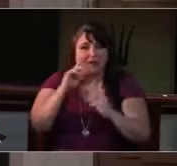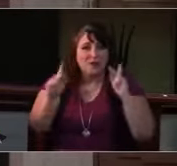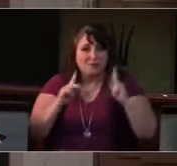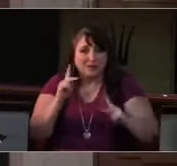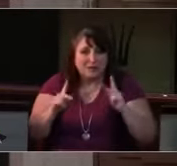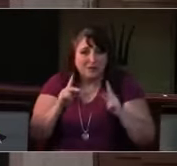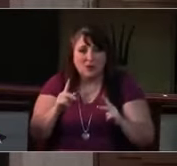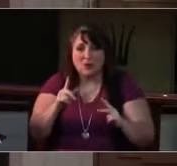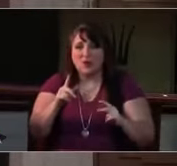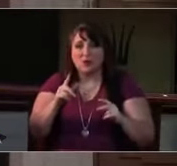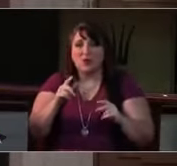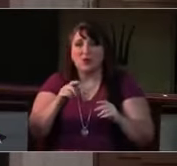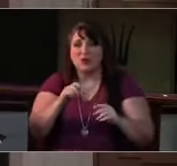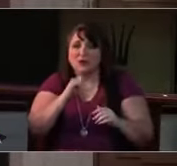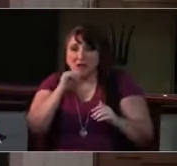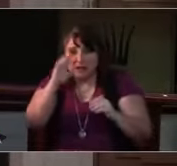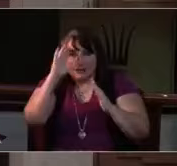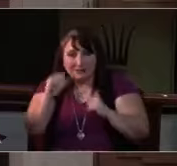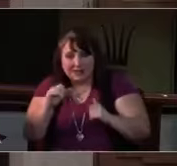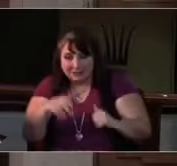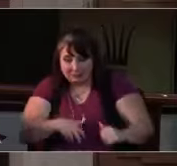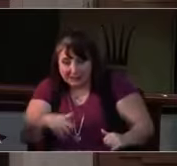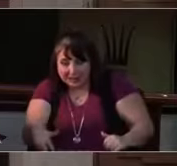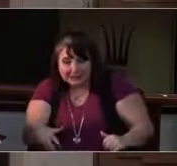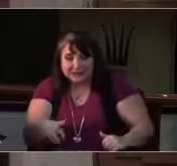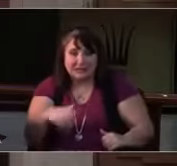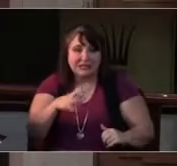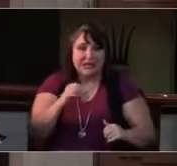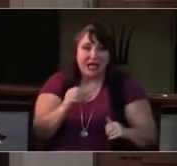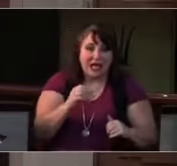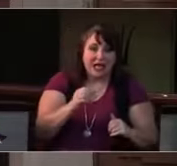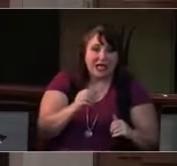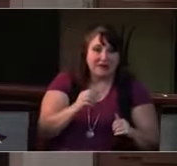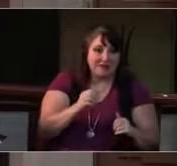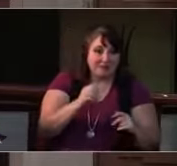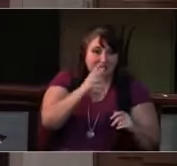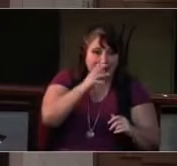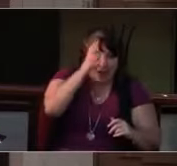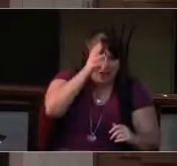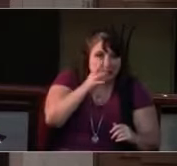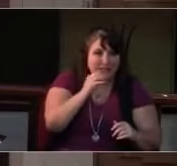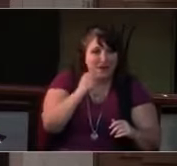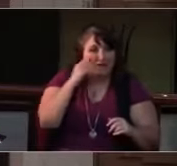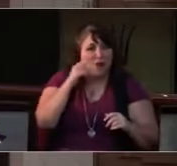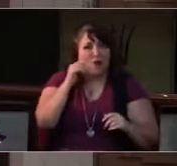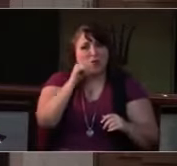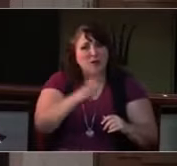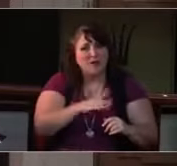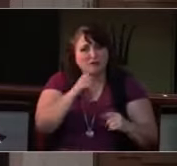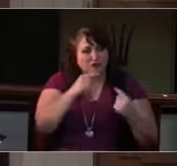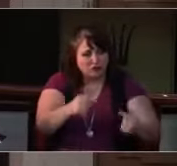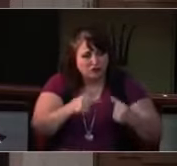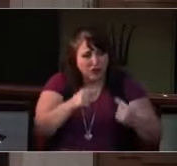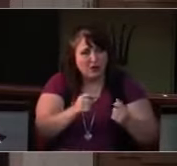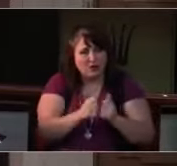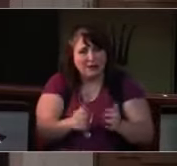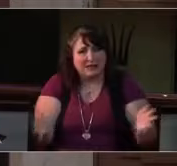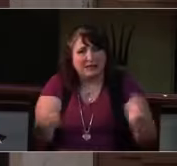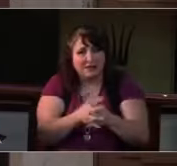Danae, Lew, Alex, Lucille, Irma, Marie,